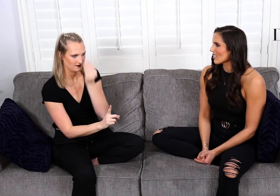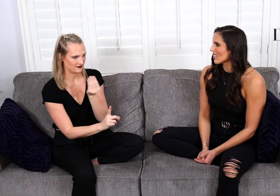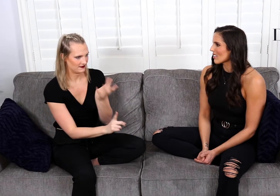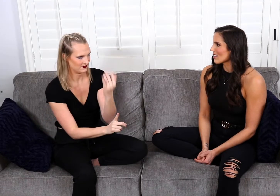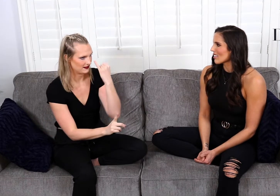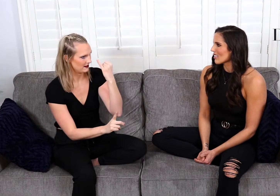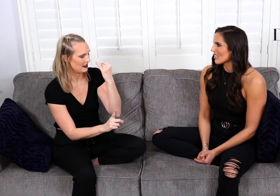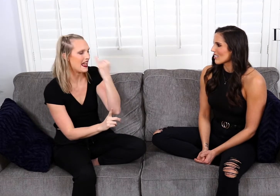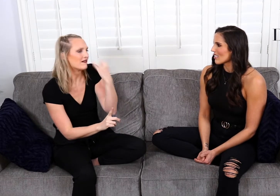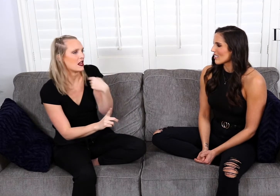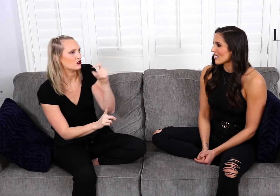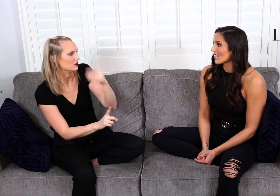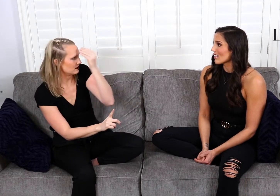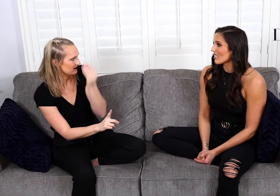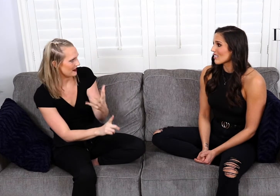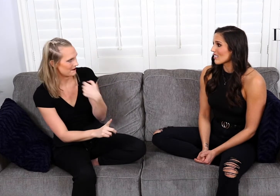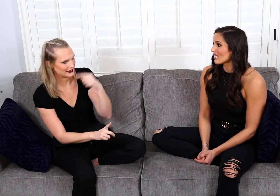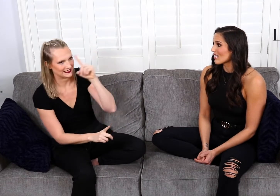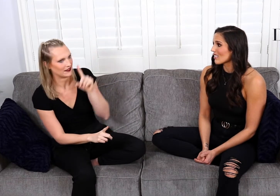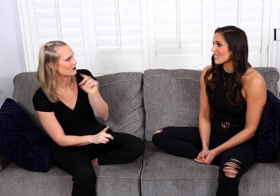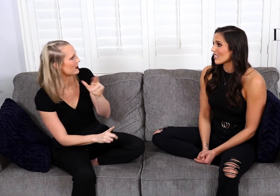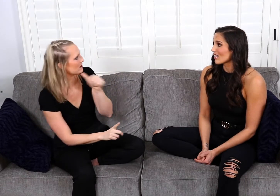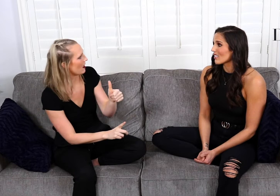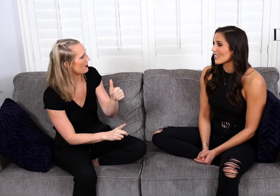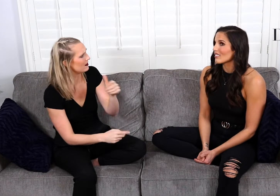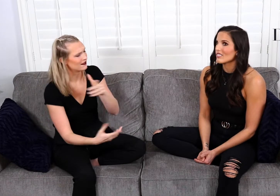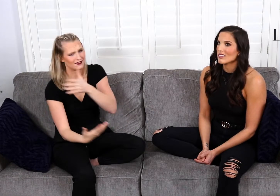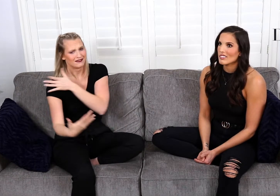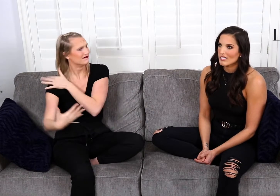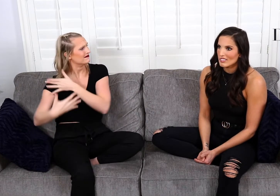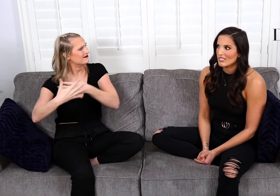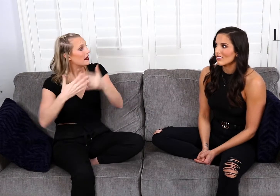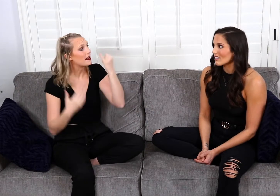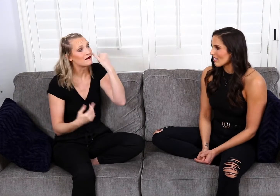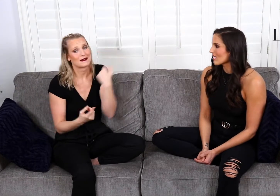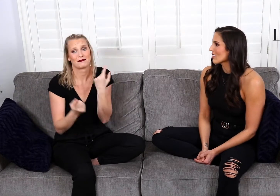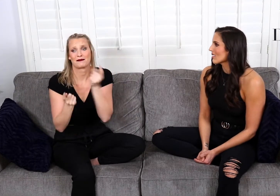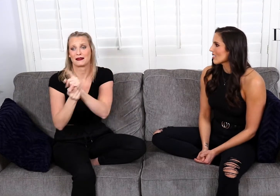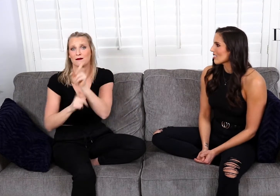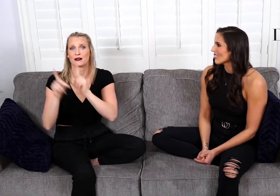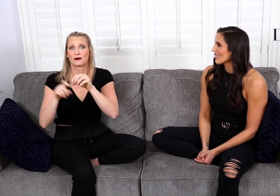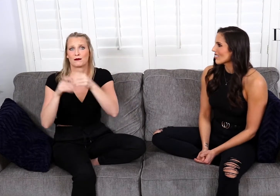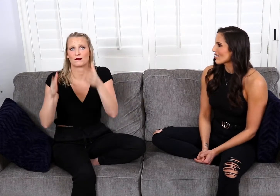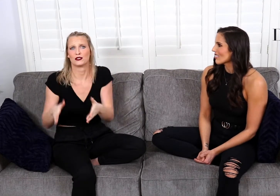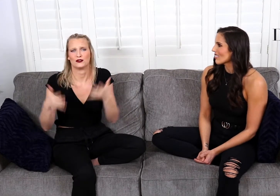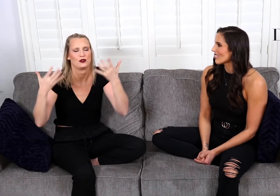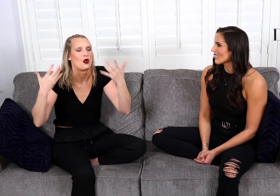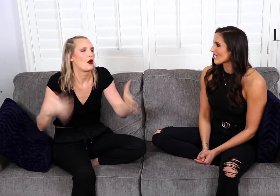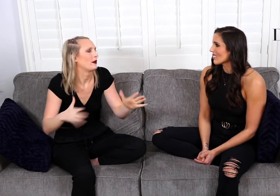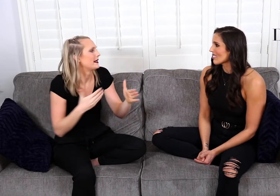about needing to notify the person if I was Deaf or not. Leading up until then, if I met somebody in person,